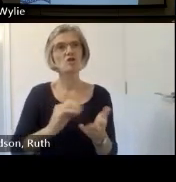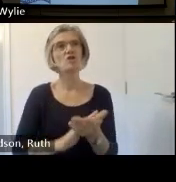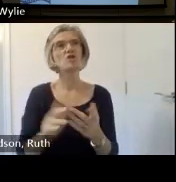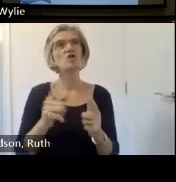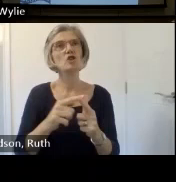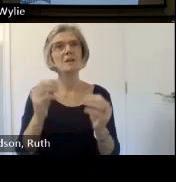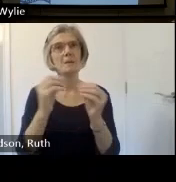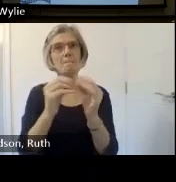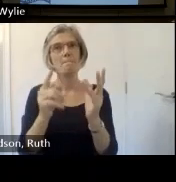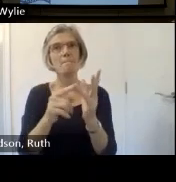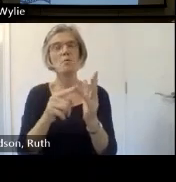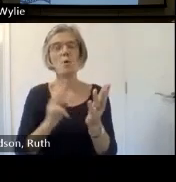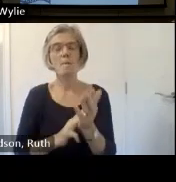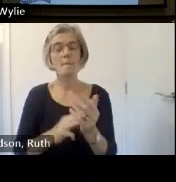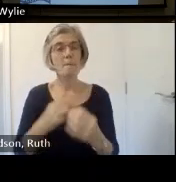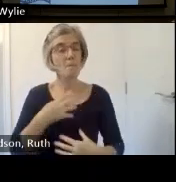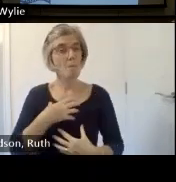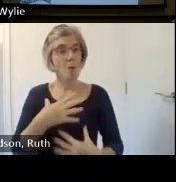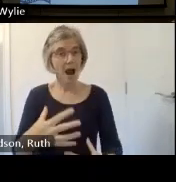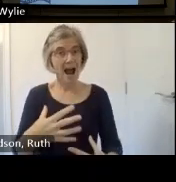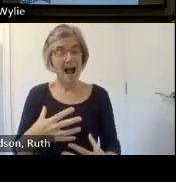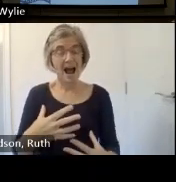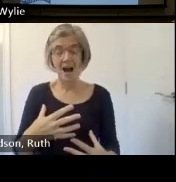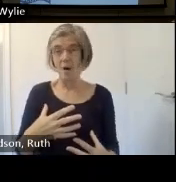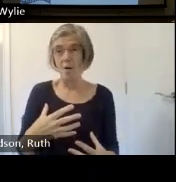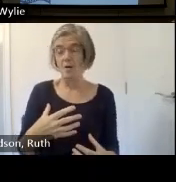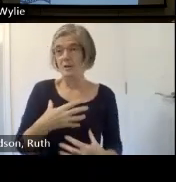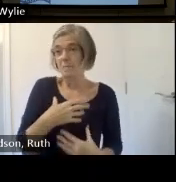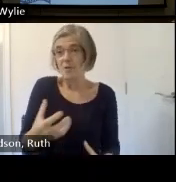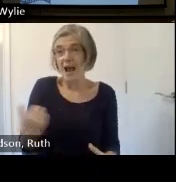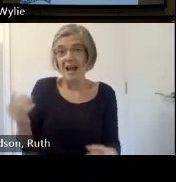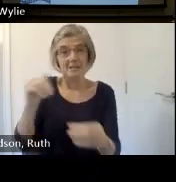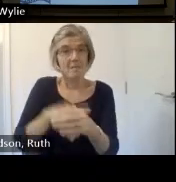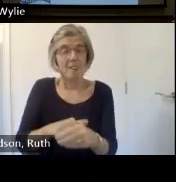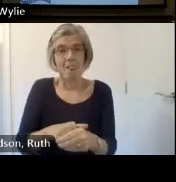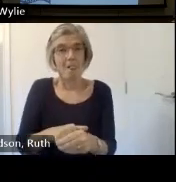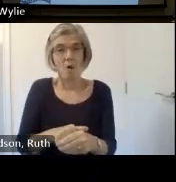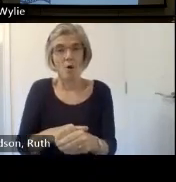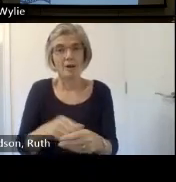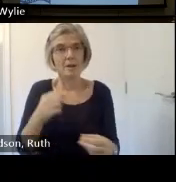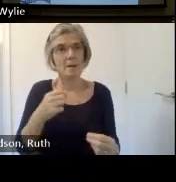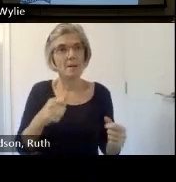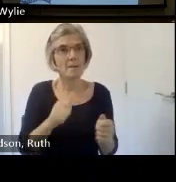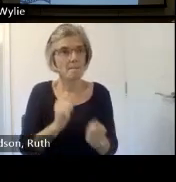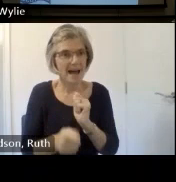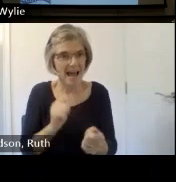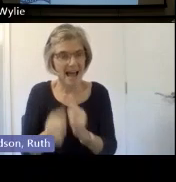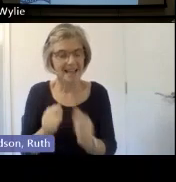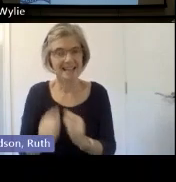shoom and the importance to them of belonging to a band on so many levels social political mental